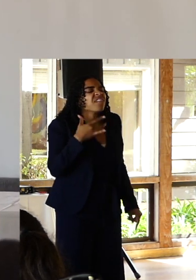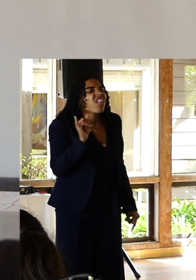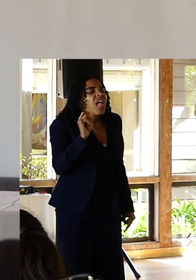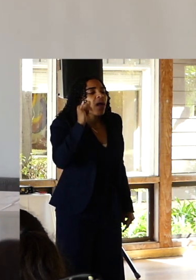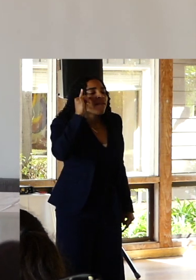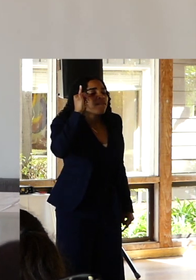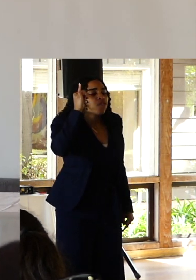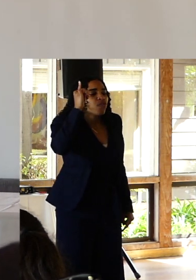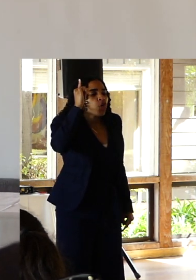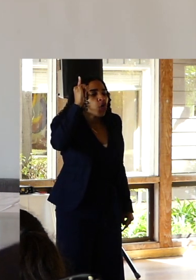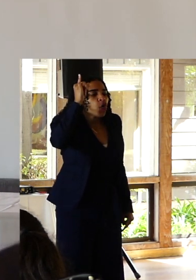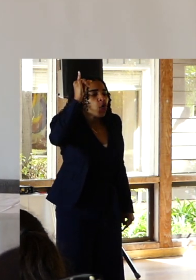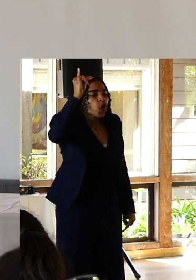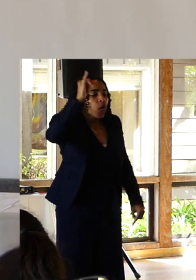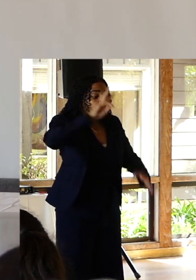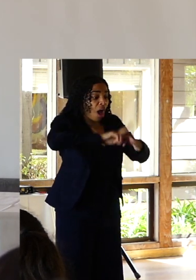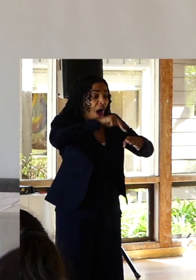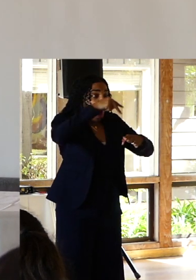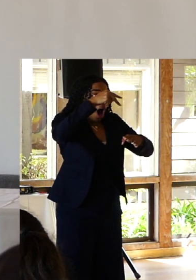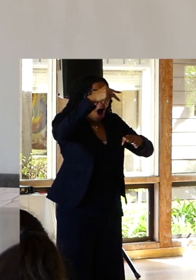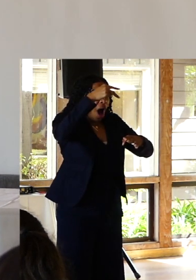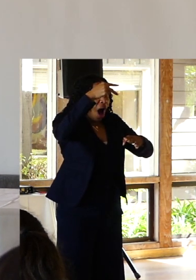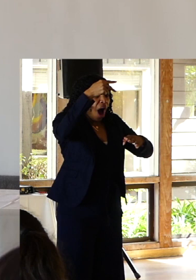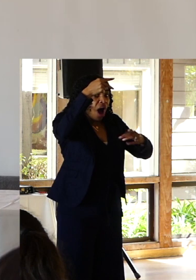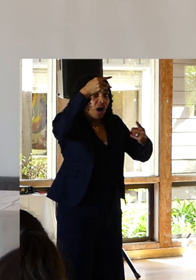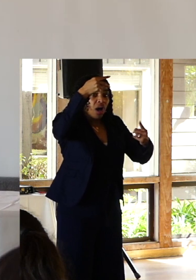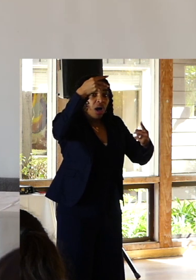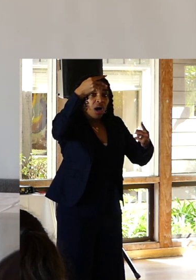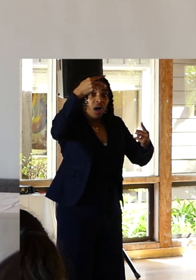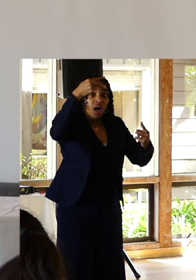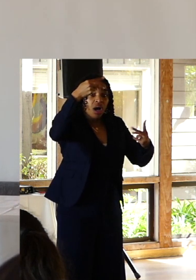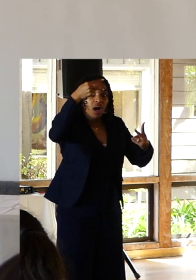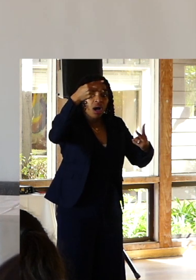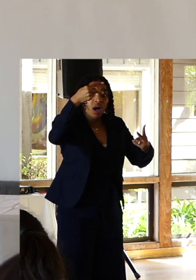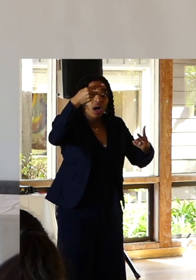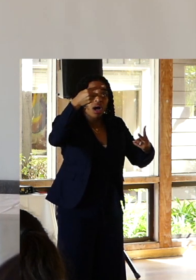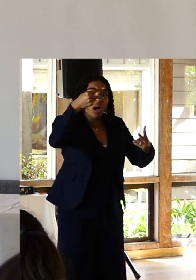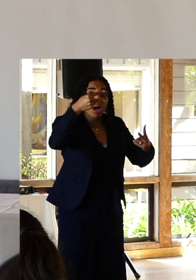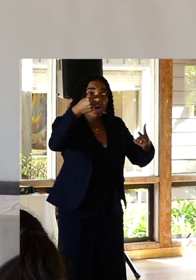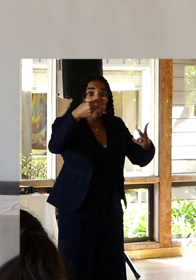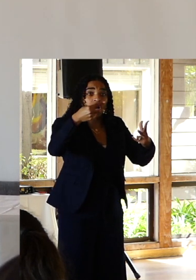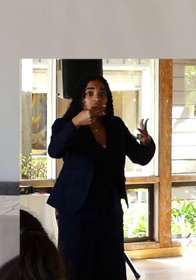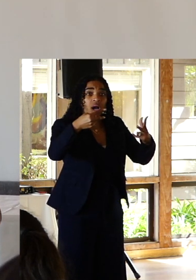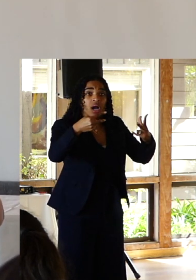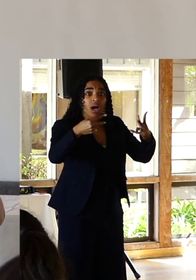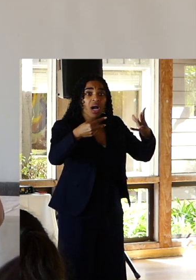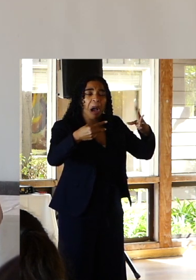until we hear the boom of your body hitting the Bay. You will be picked